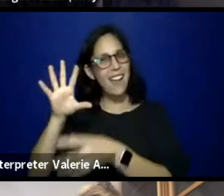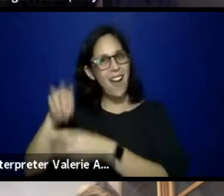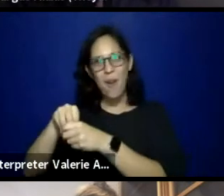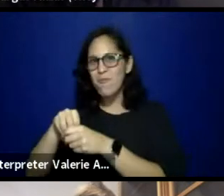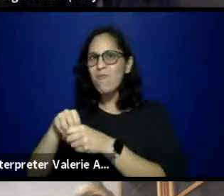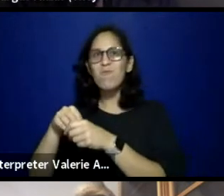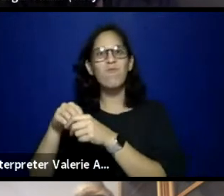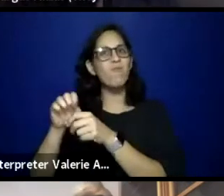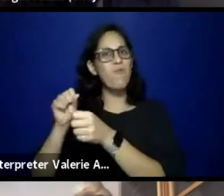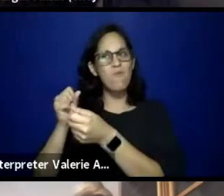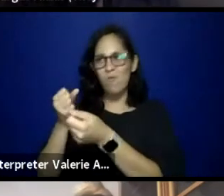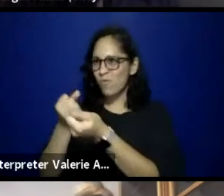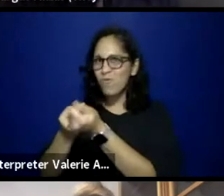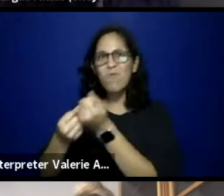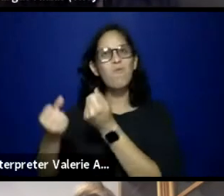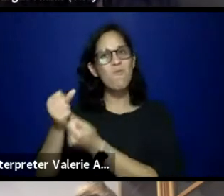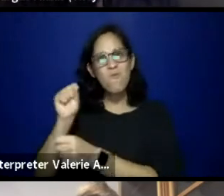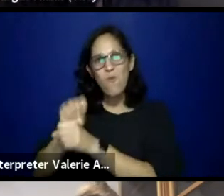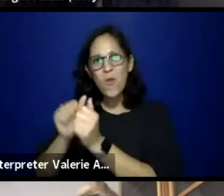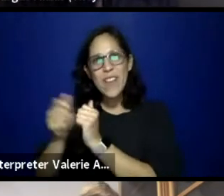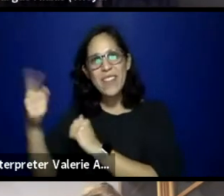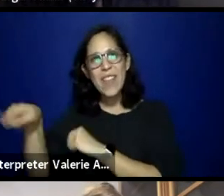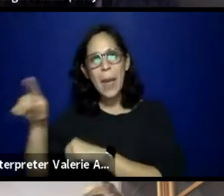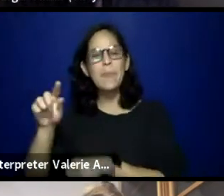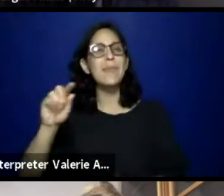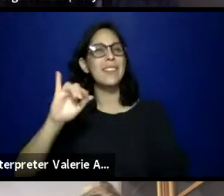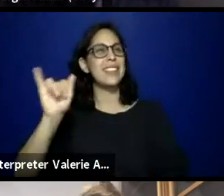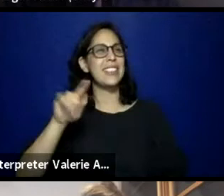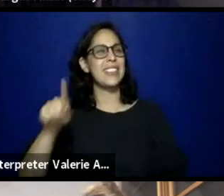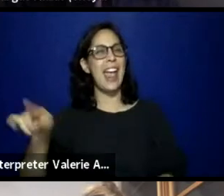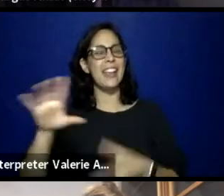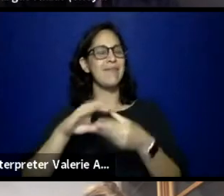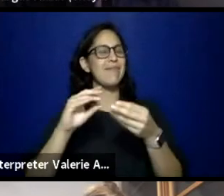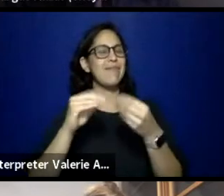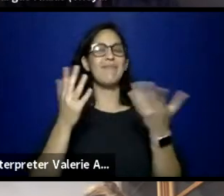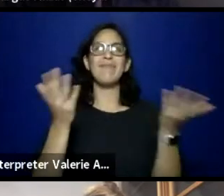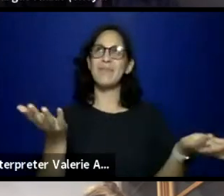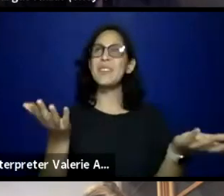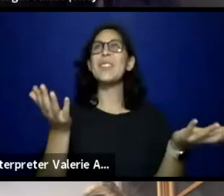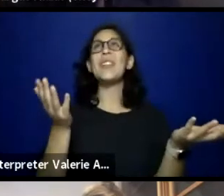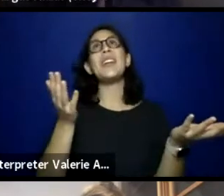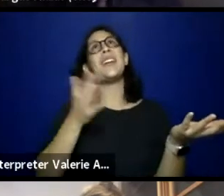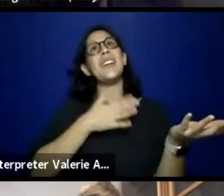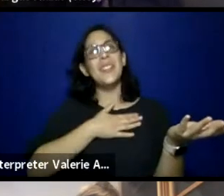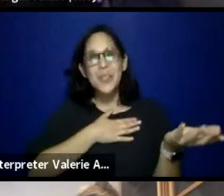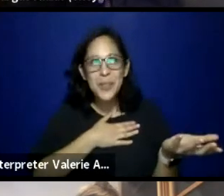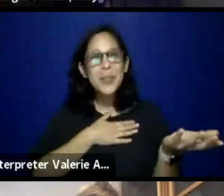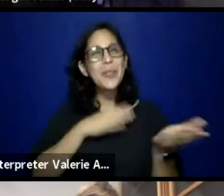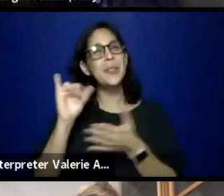Oh, my goodness. In the Margin is just such a wonderful collective.